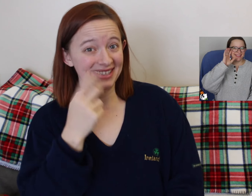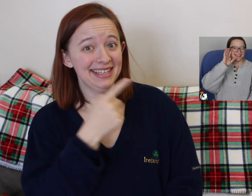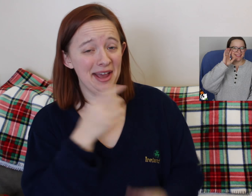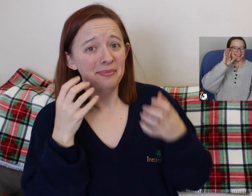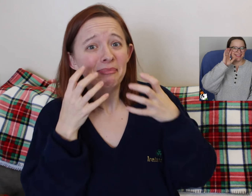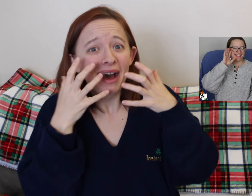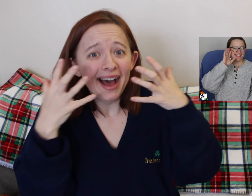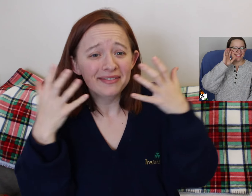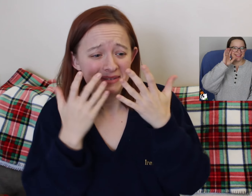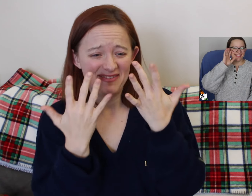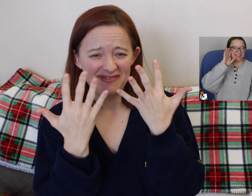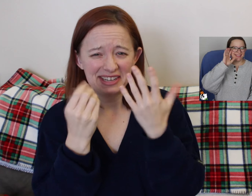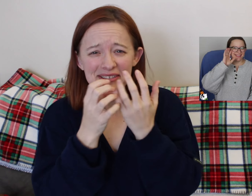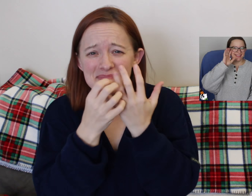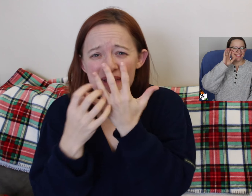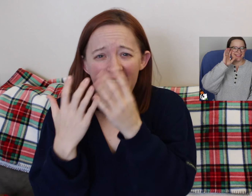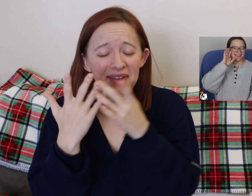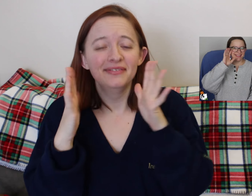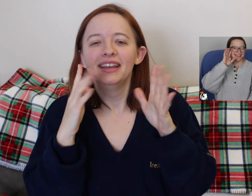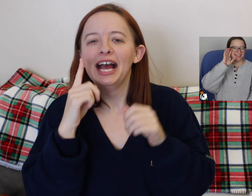So I think I'm gonna do that and take a look back.